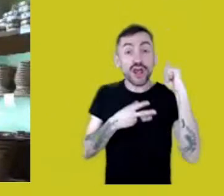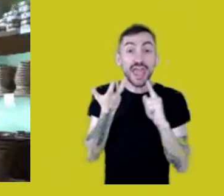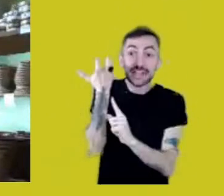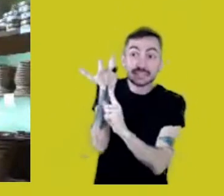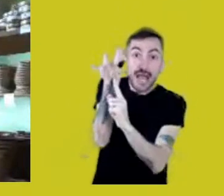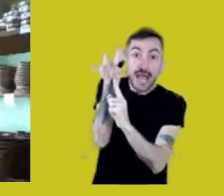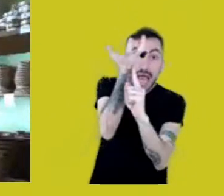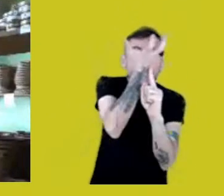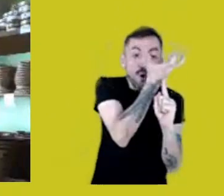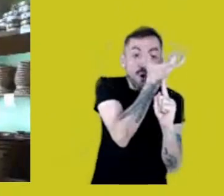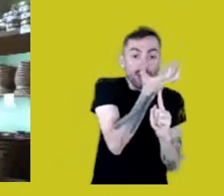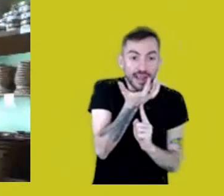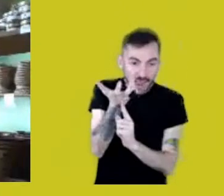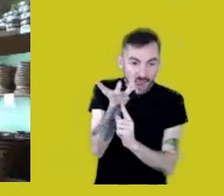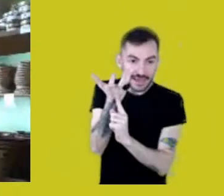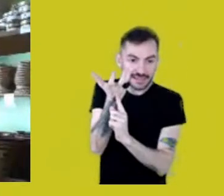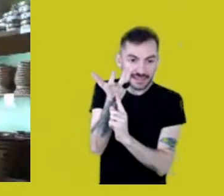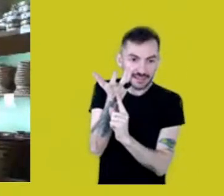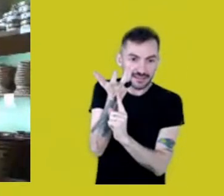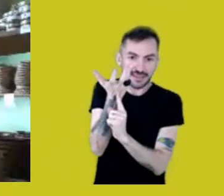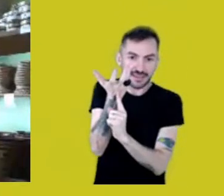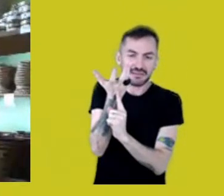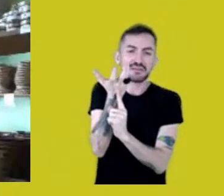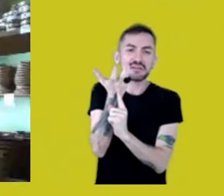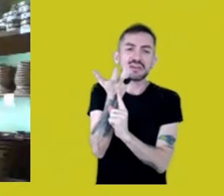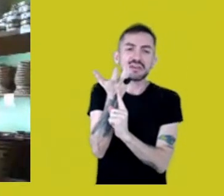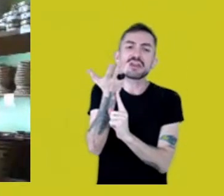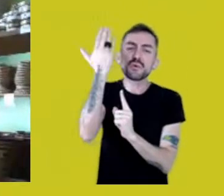I don’t know if I’m gonna be able to show here, I had prepared